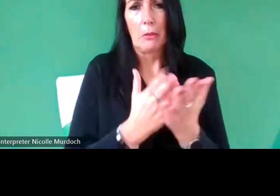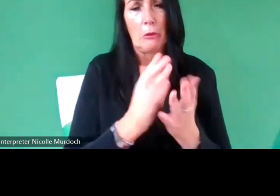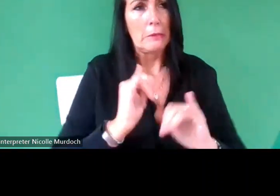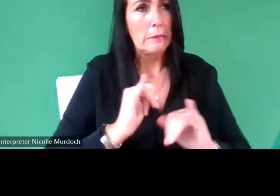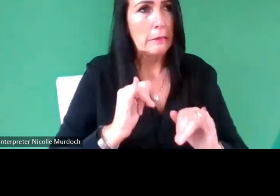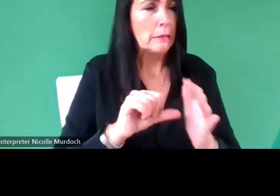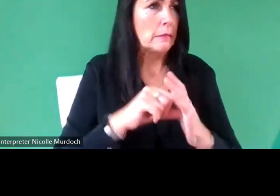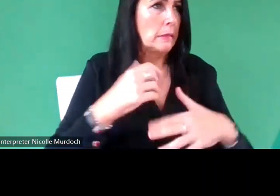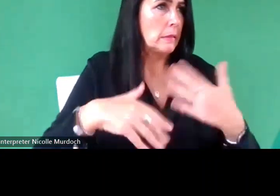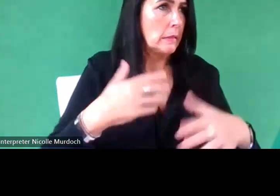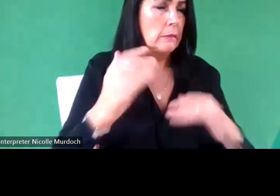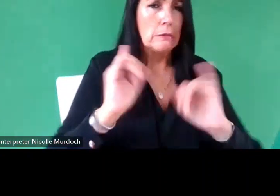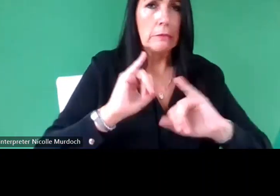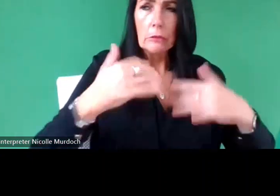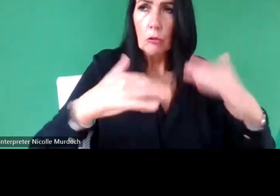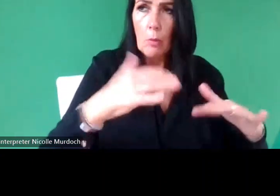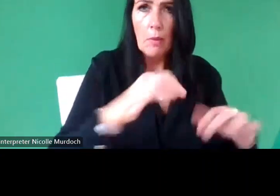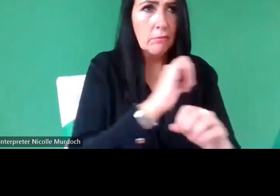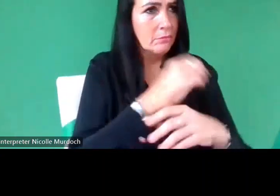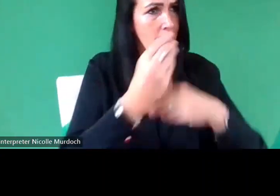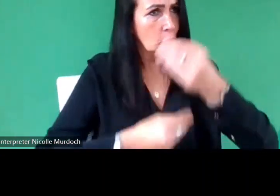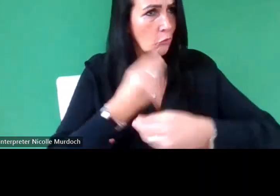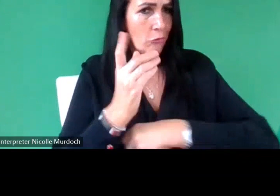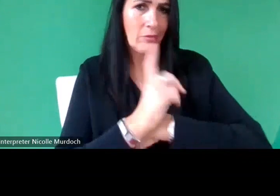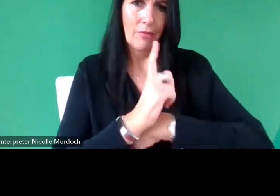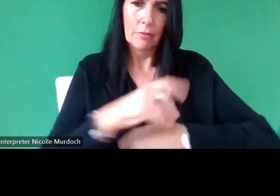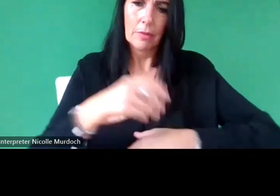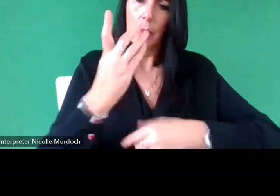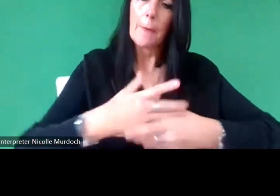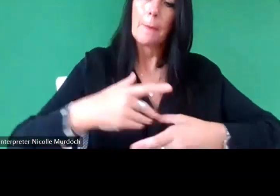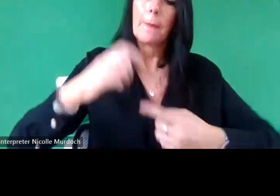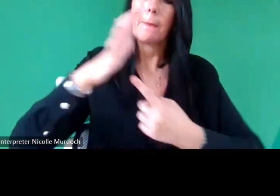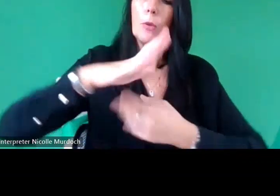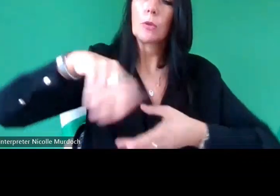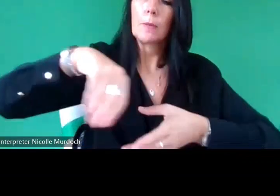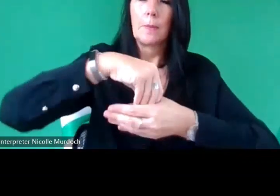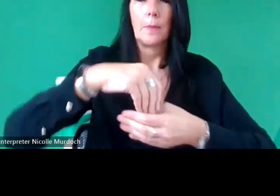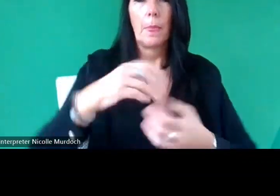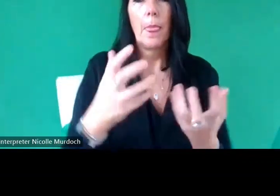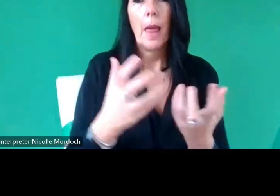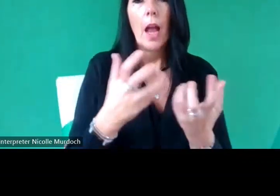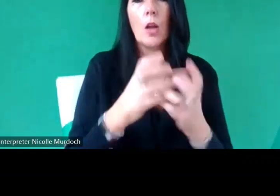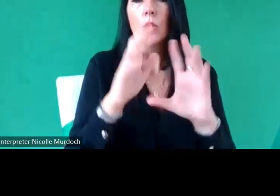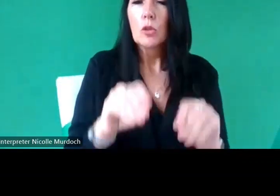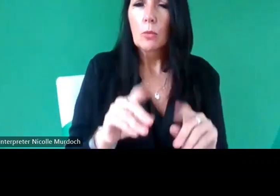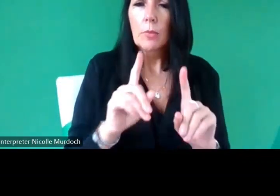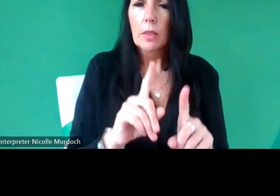the confidence to talk about them so I I think the only way Ry it is and we did a little bit of this